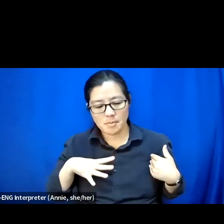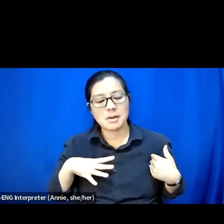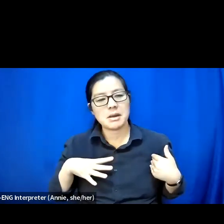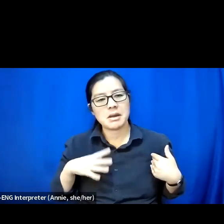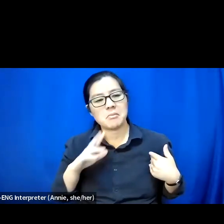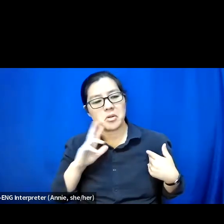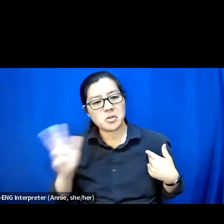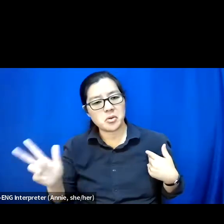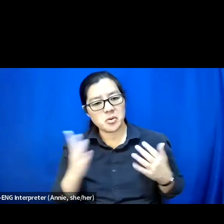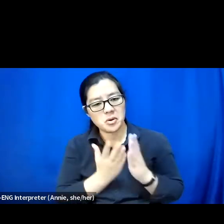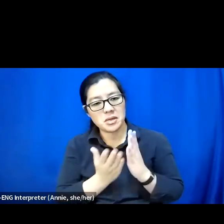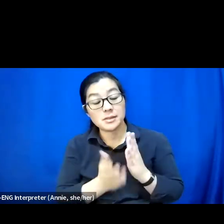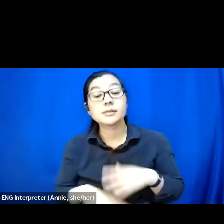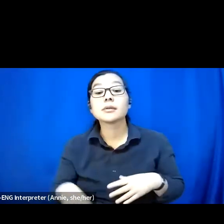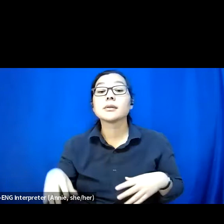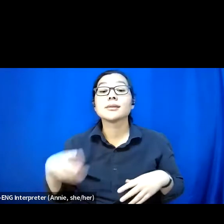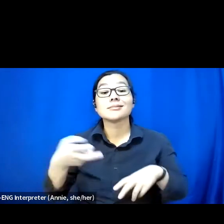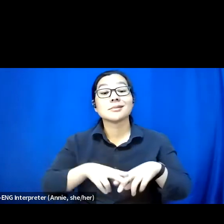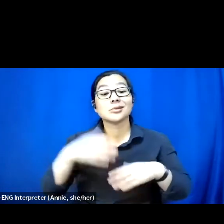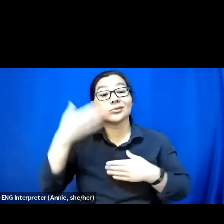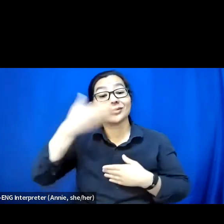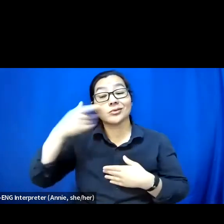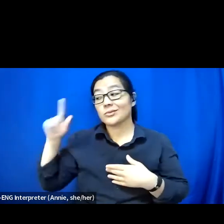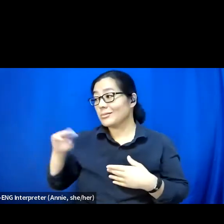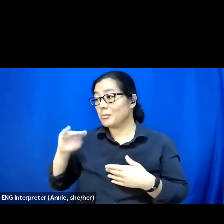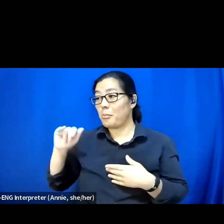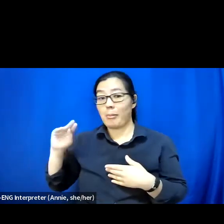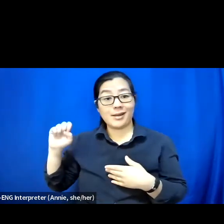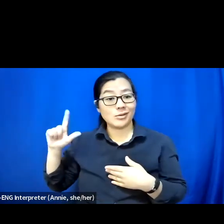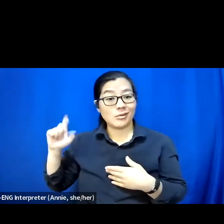I'm sitting in front of my mantlepiece.